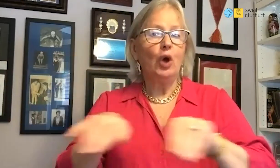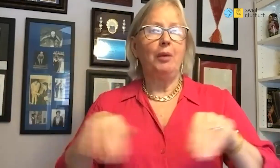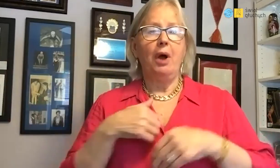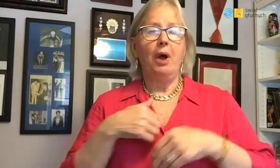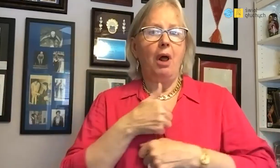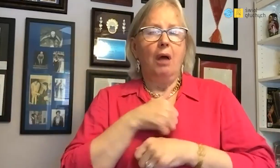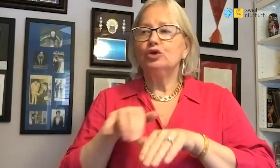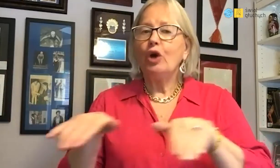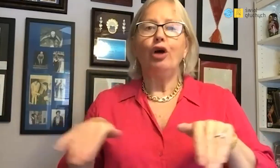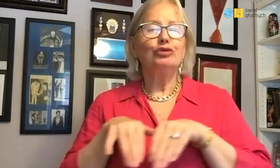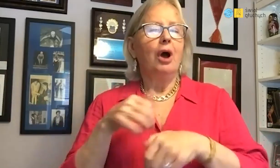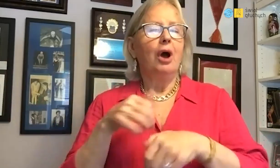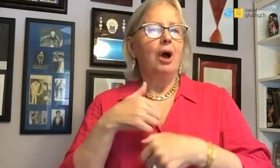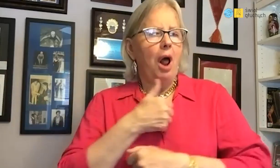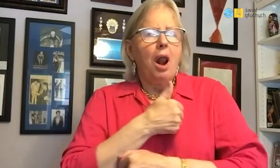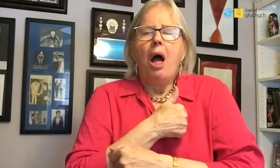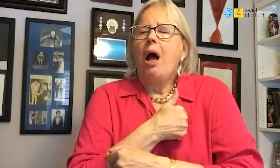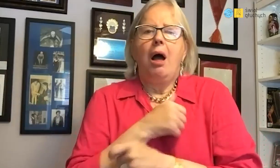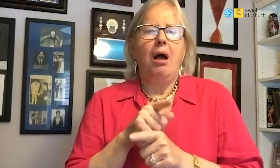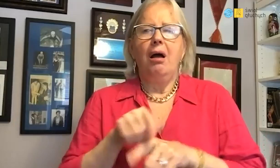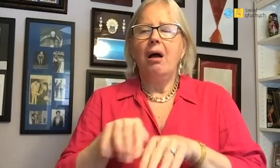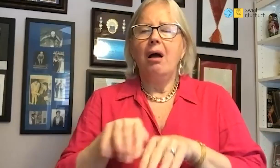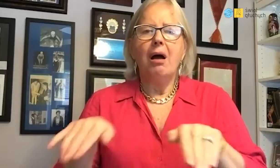After the first swim somehow I fell in love with water.